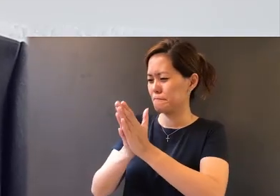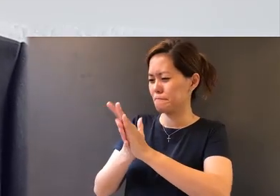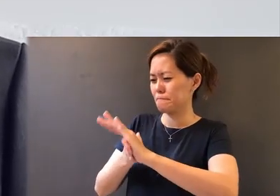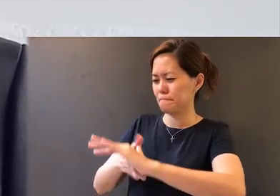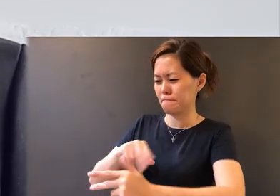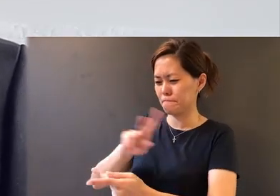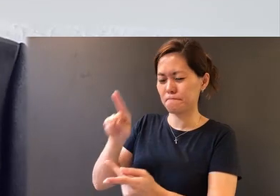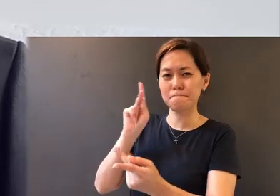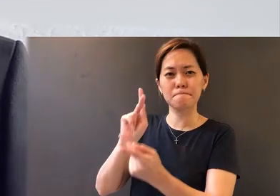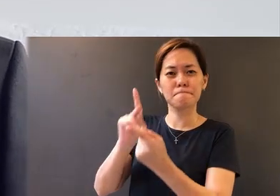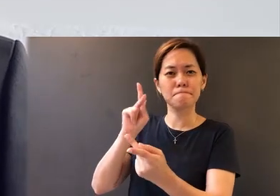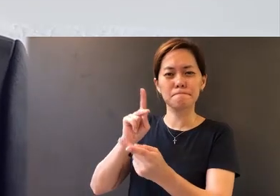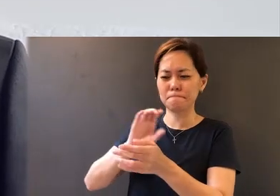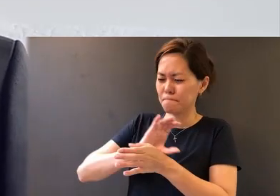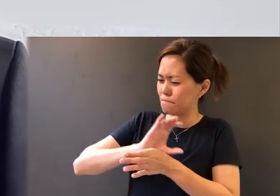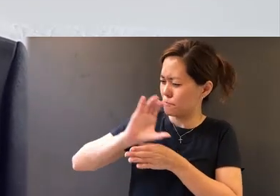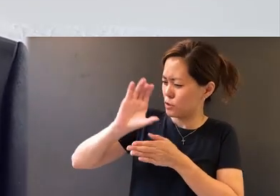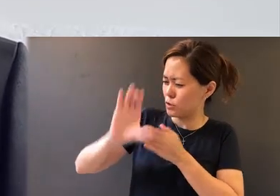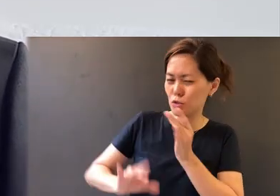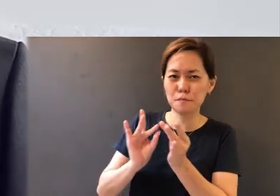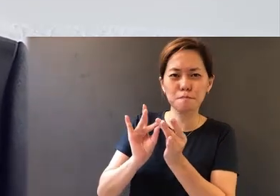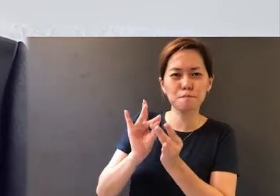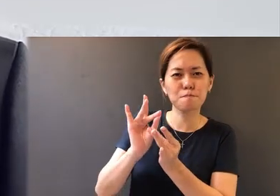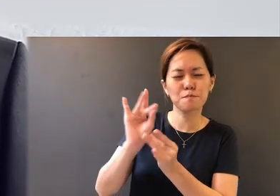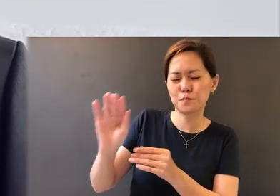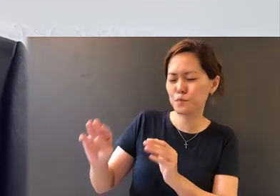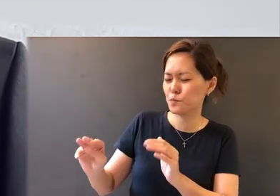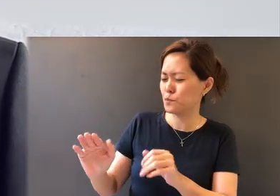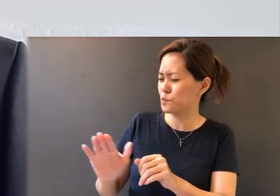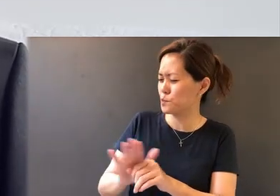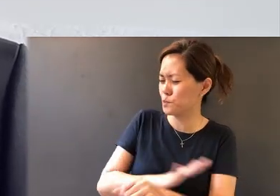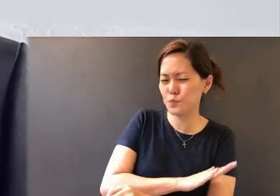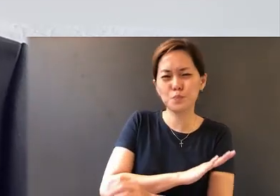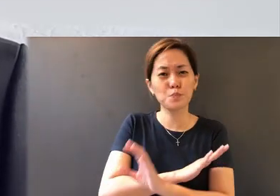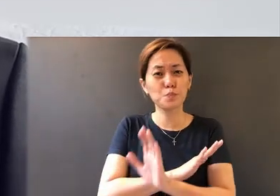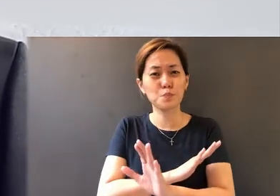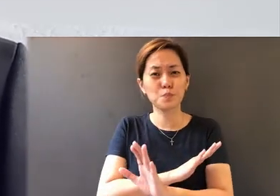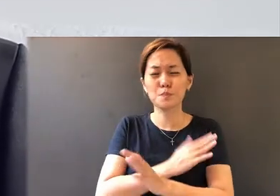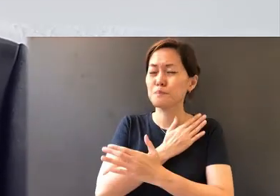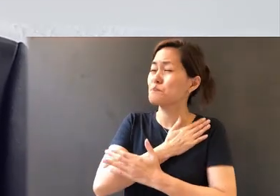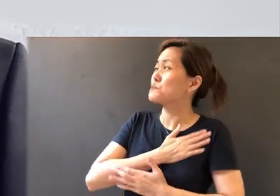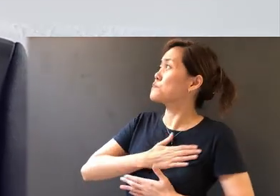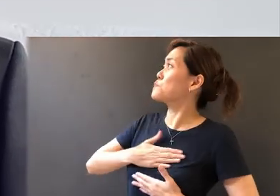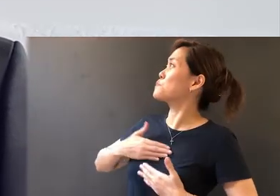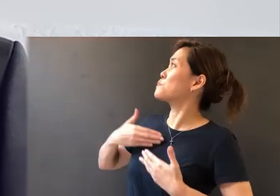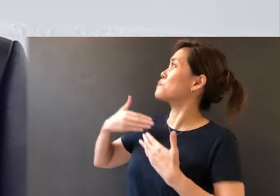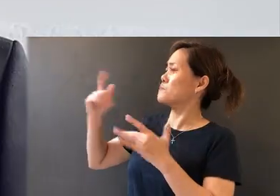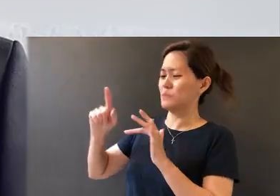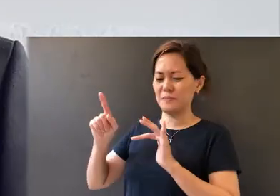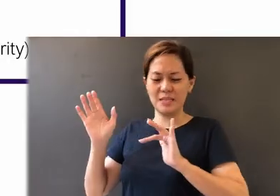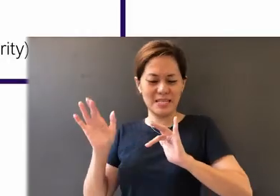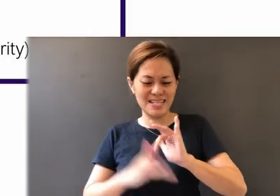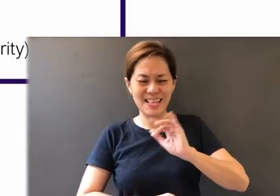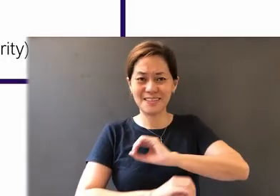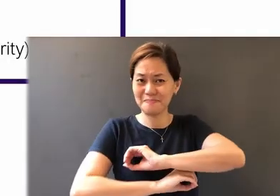into complete spiritual maturity, pleasing in Him, lacking in nothing.